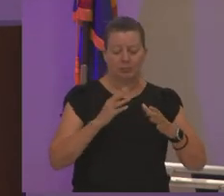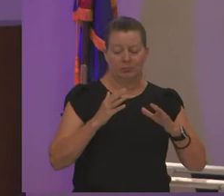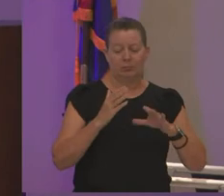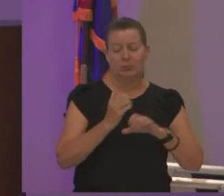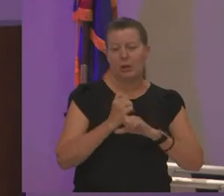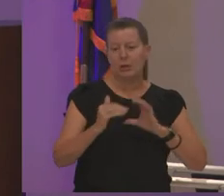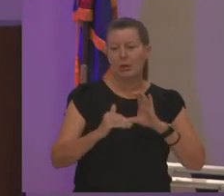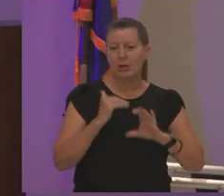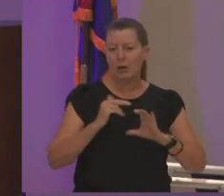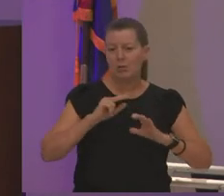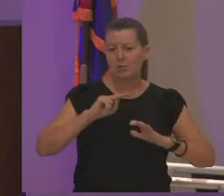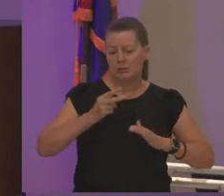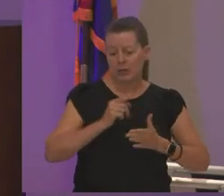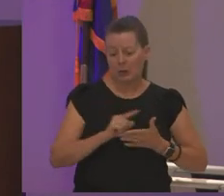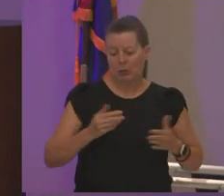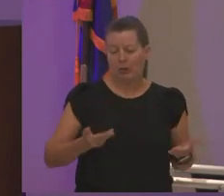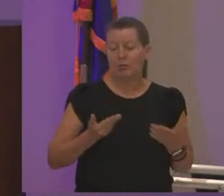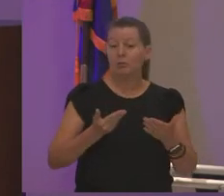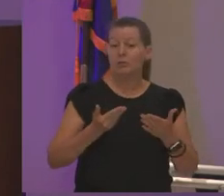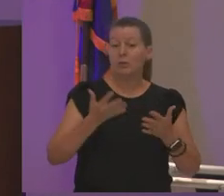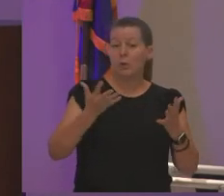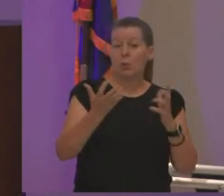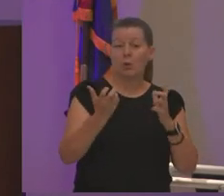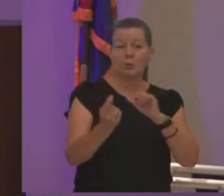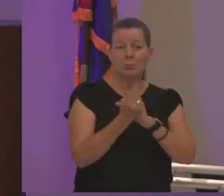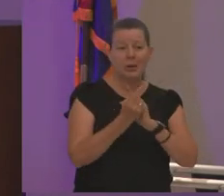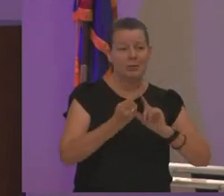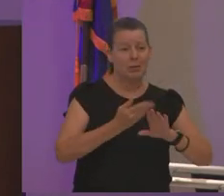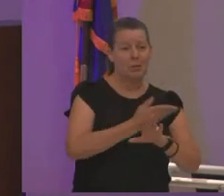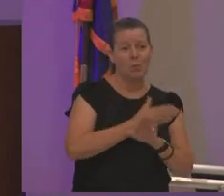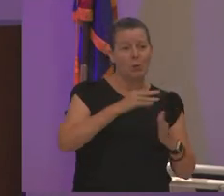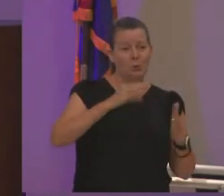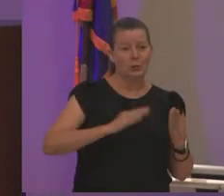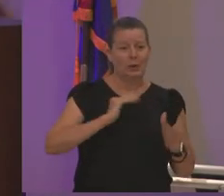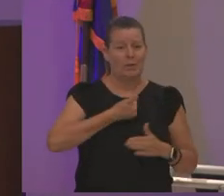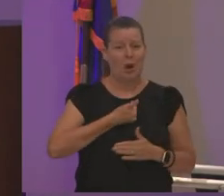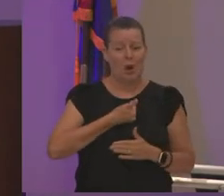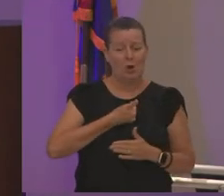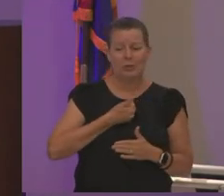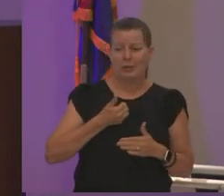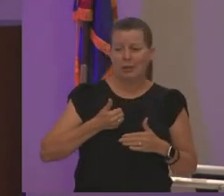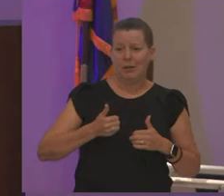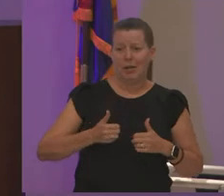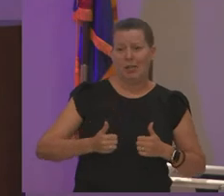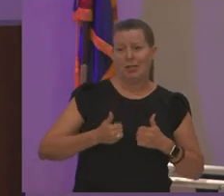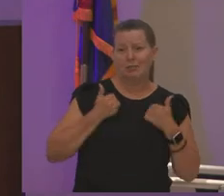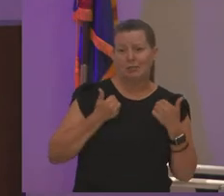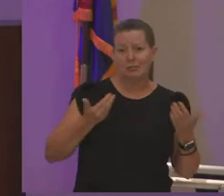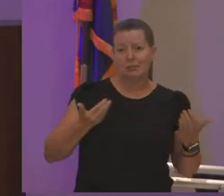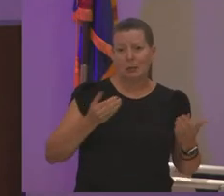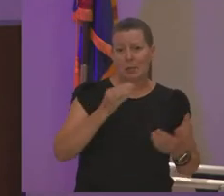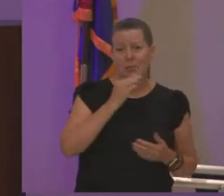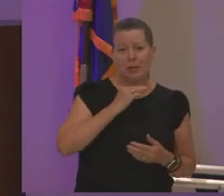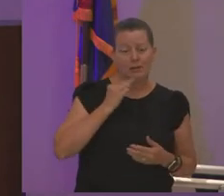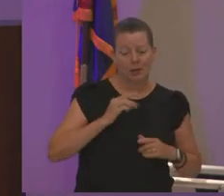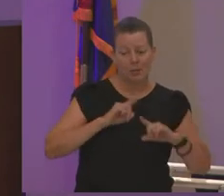want you to meet a former student of ours she's a resident artist in berlin and her name is this